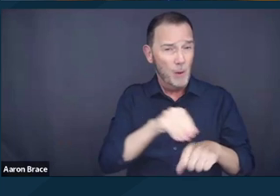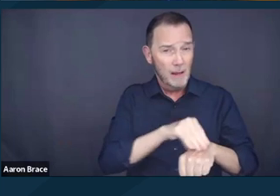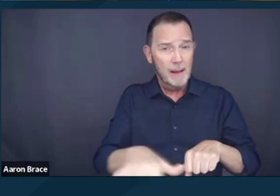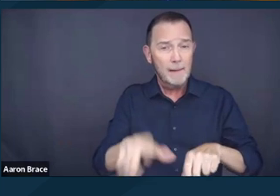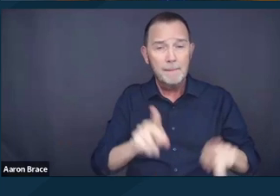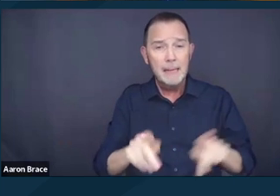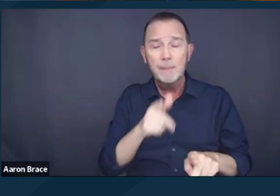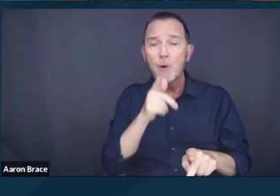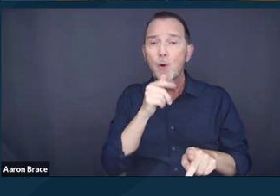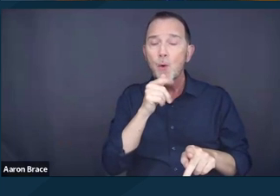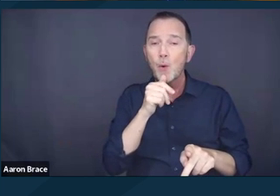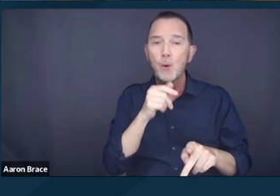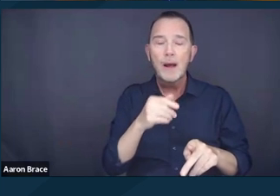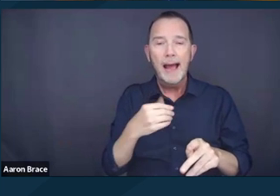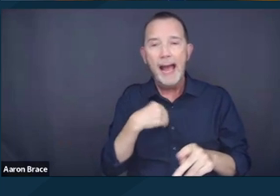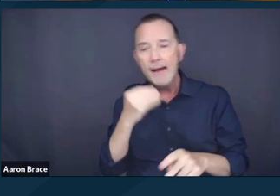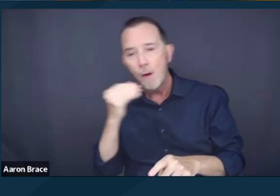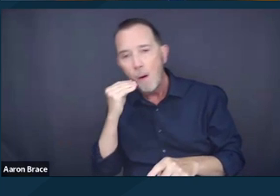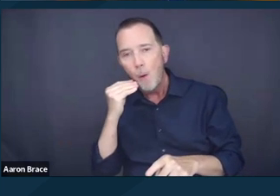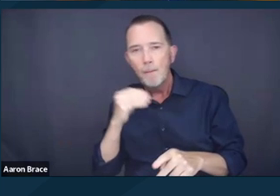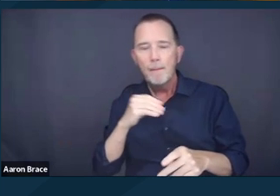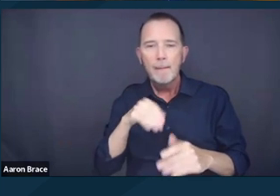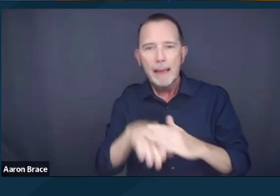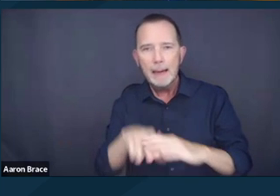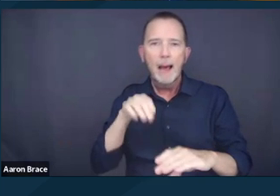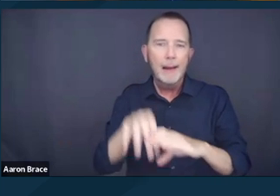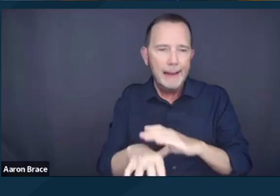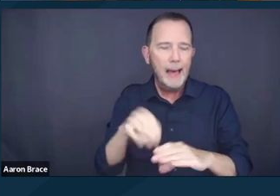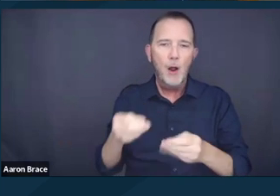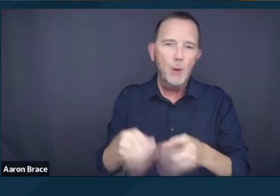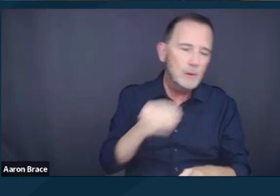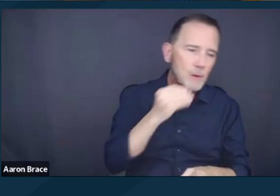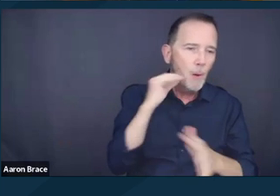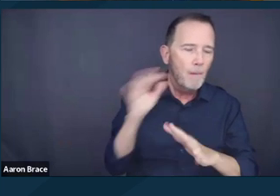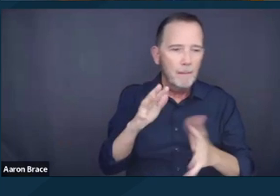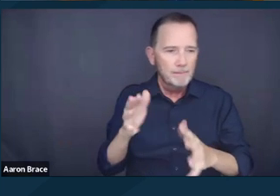threats of housing displacement, contact with the criminal legal system, loss of employment,